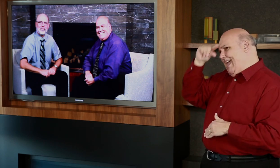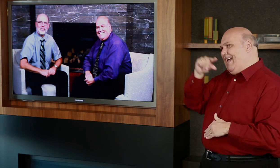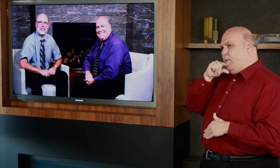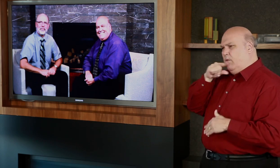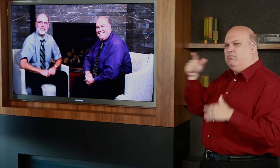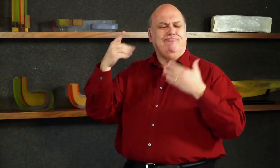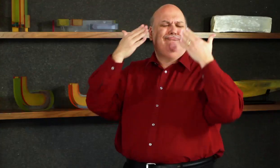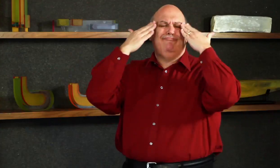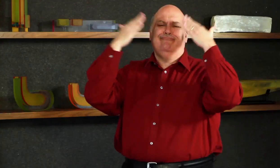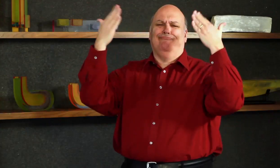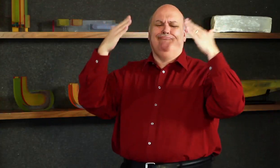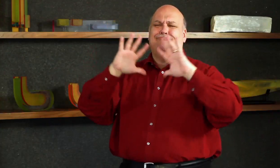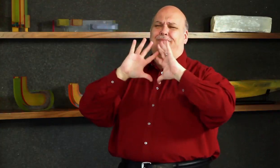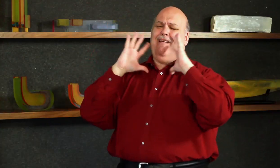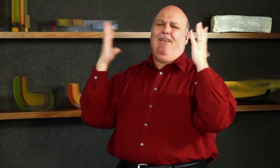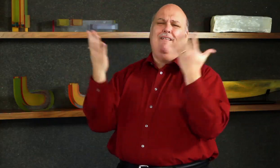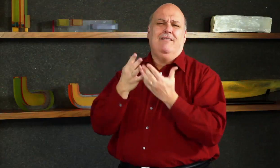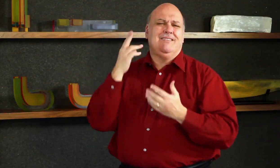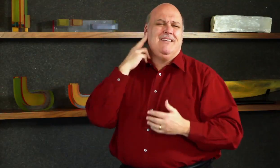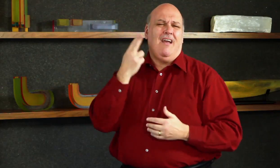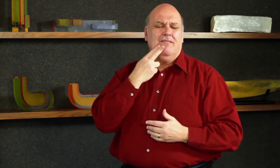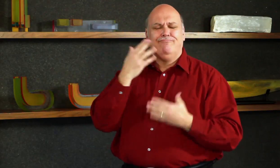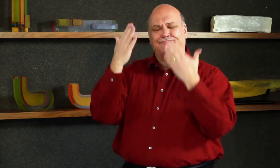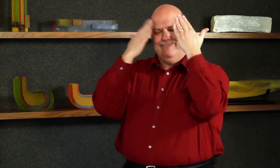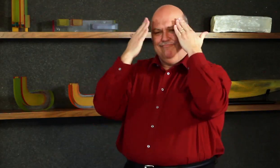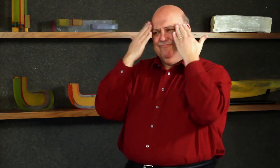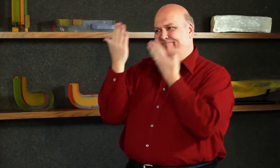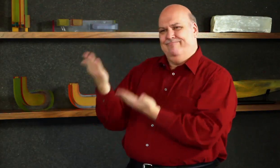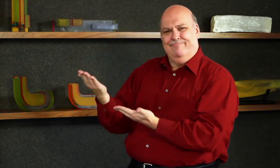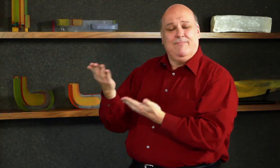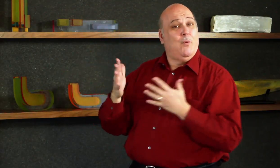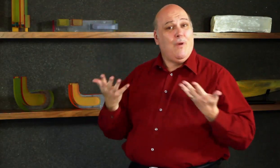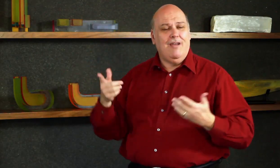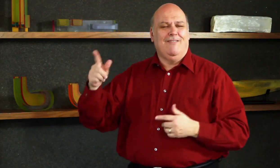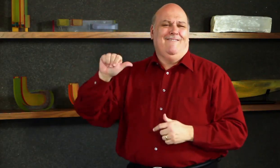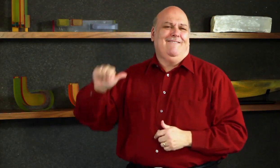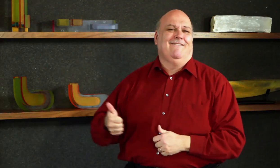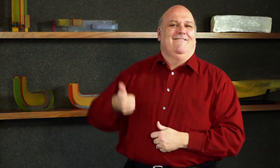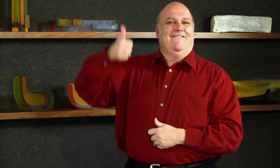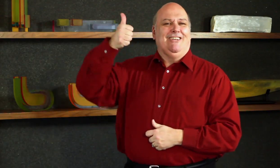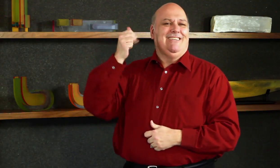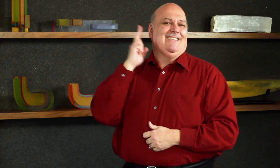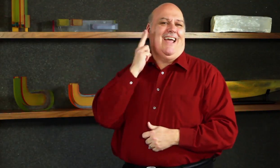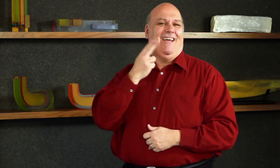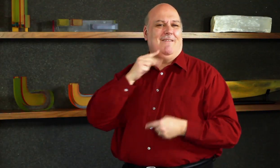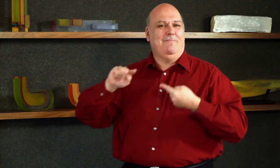won! Today’s H3 guest is Gary Malkowski. Everyone knows him as the world’s first Deaf politician